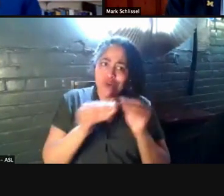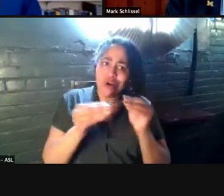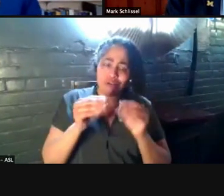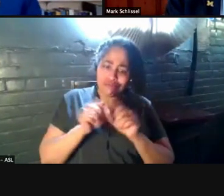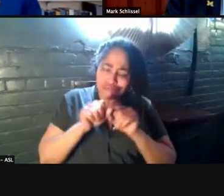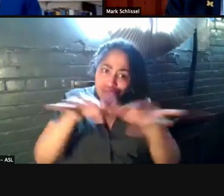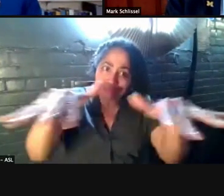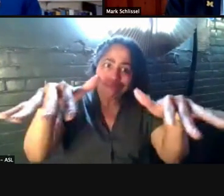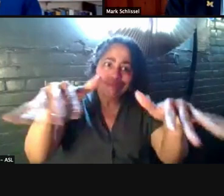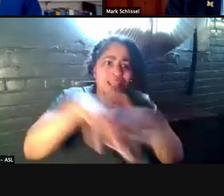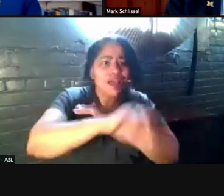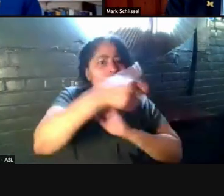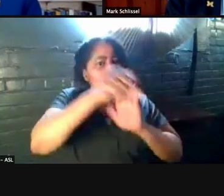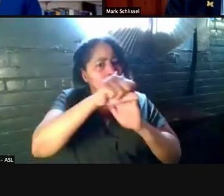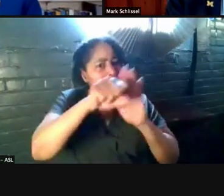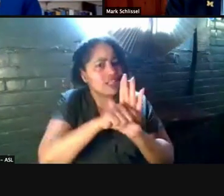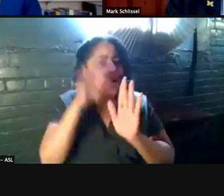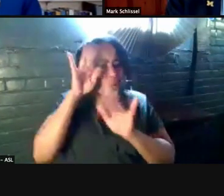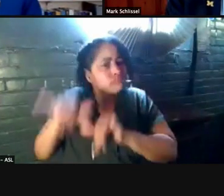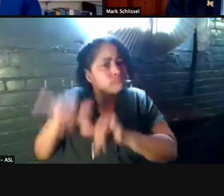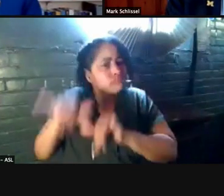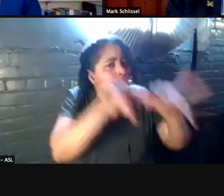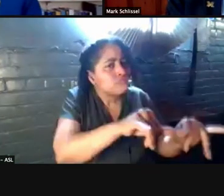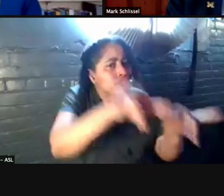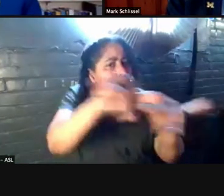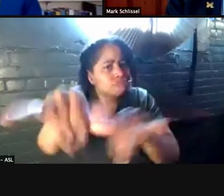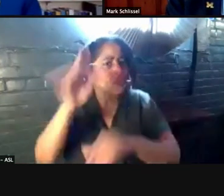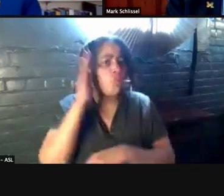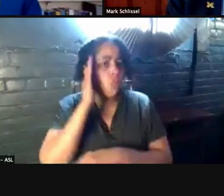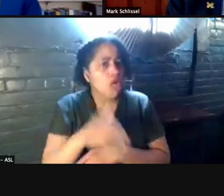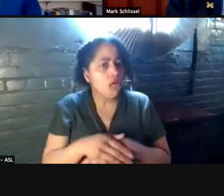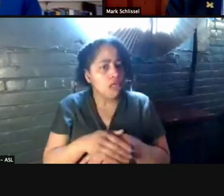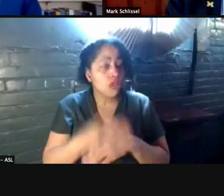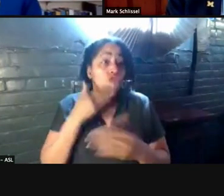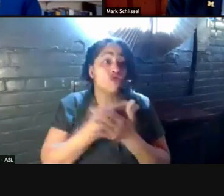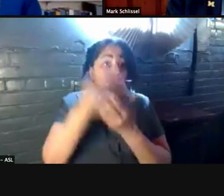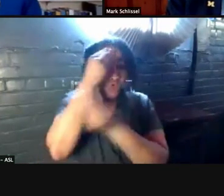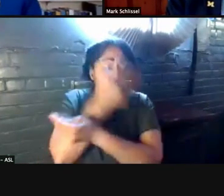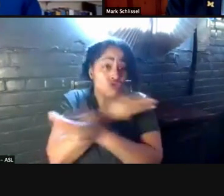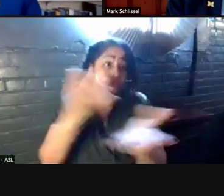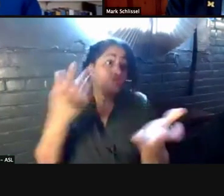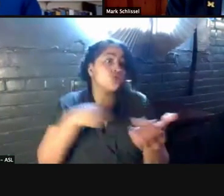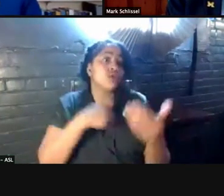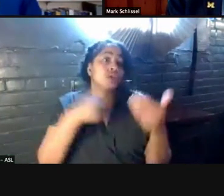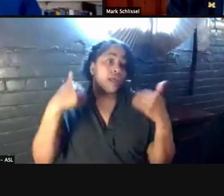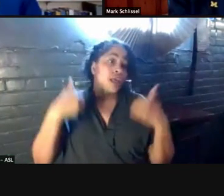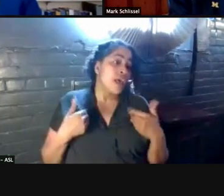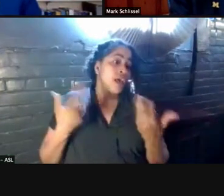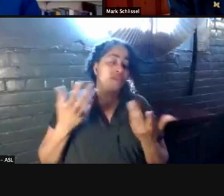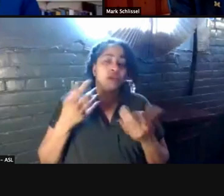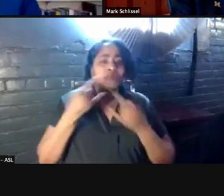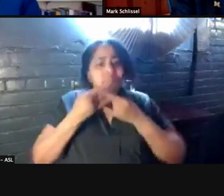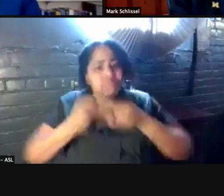in some other States. The good news is as we have in addition to masks in public and keeping away